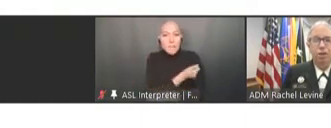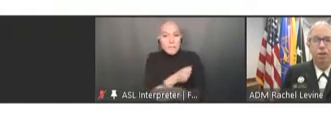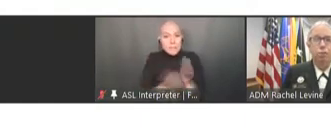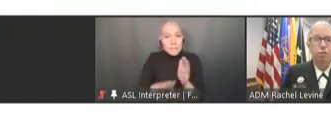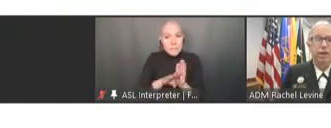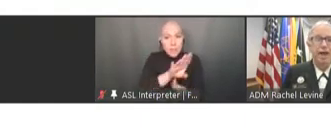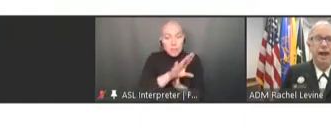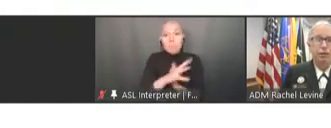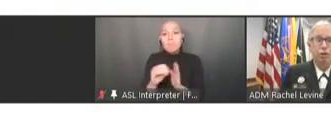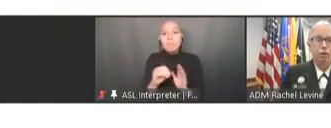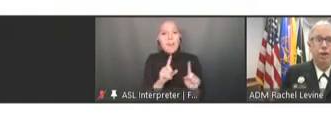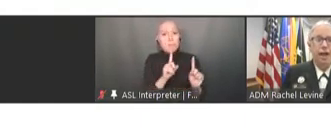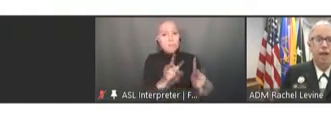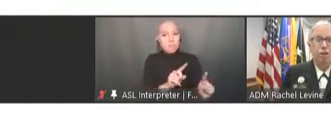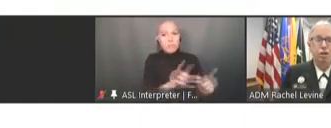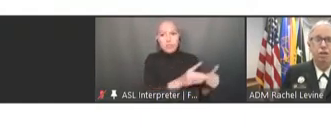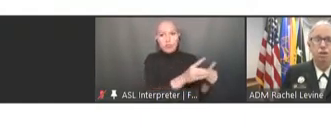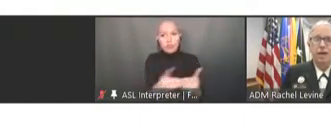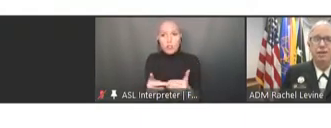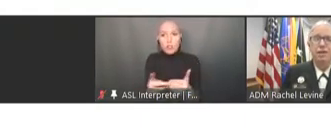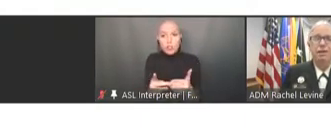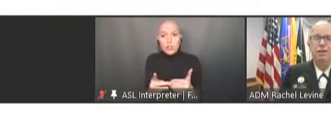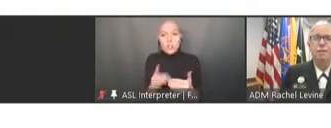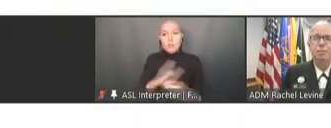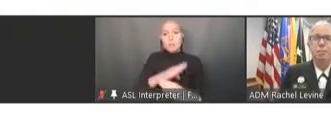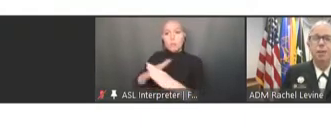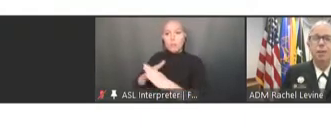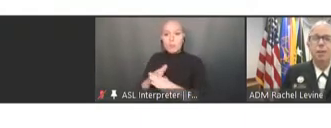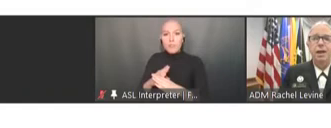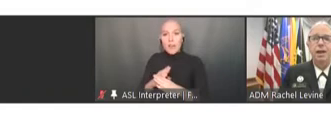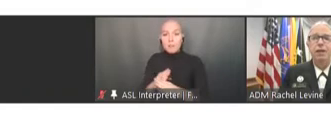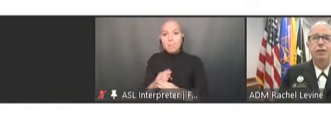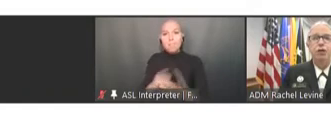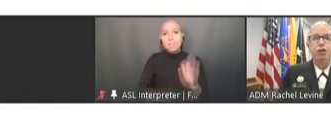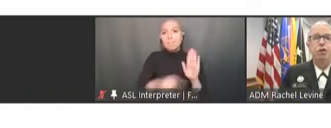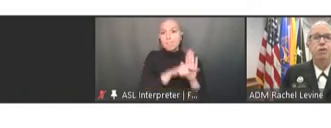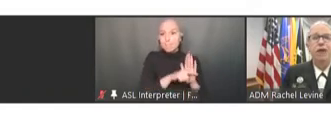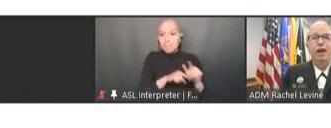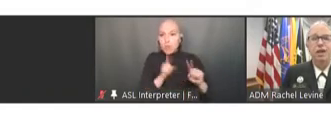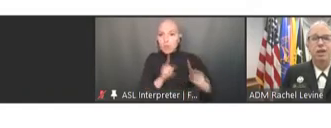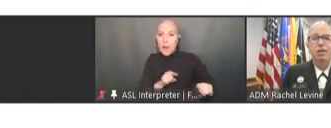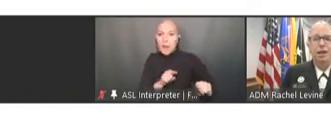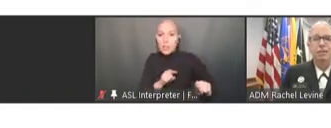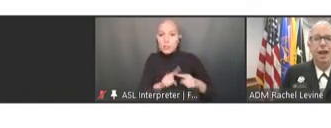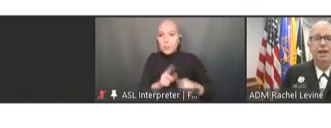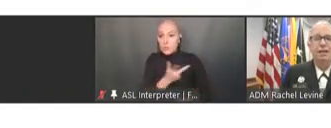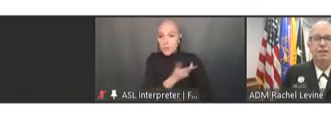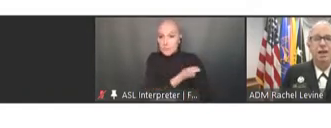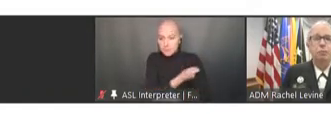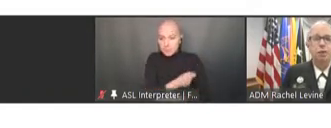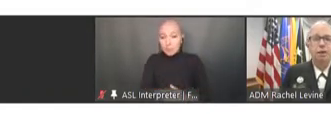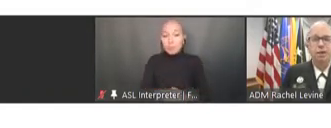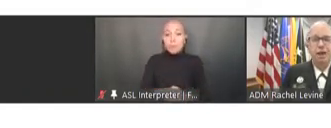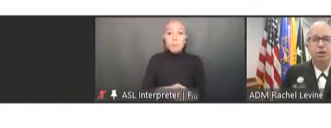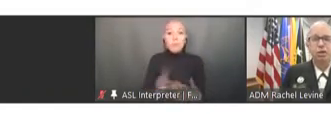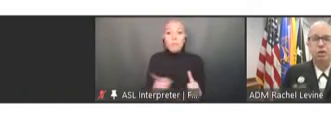to prevent adverse reactions to vaccines. In the first 35 years, NVAC developed recommendations and